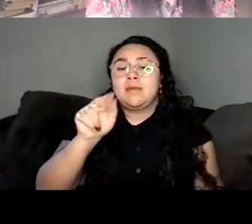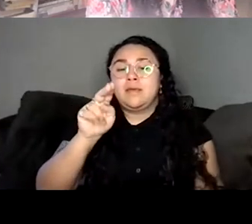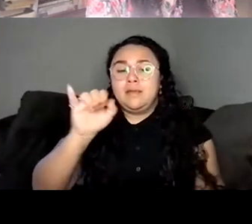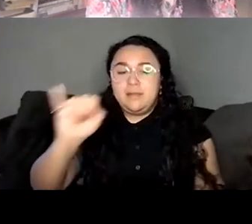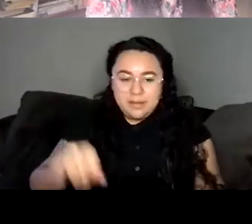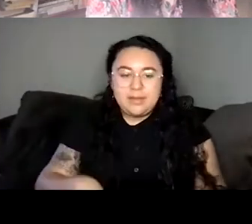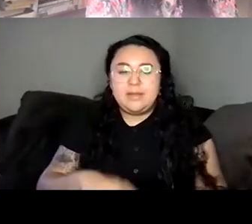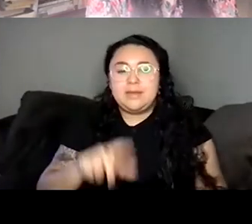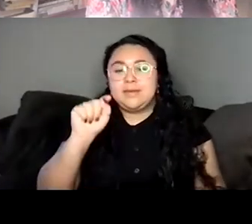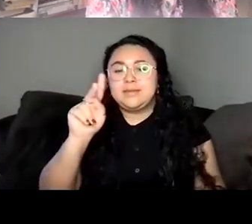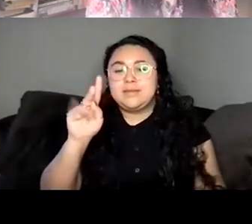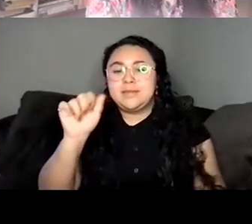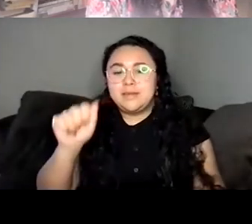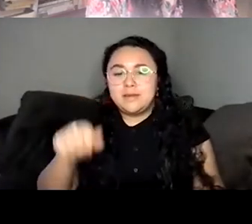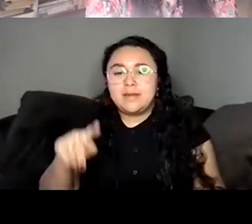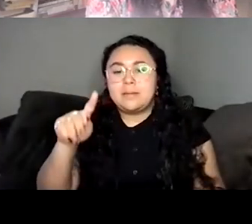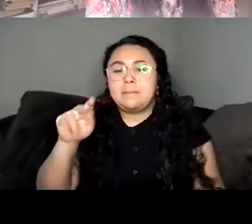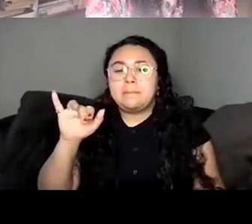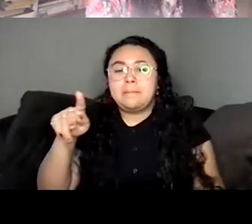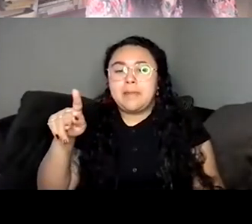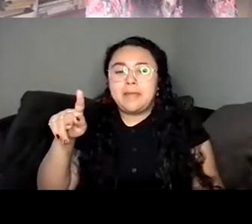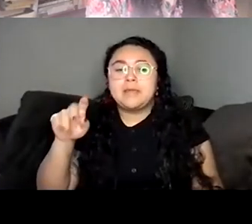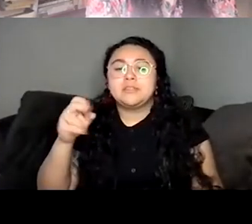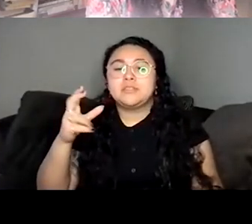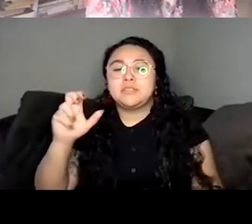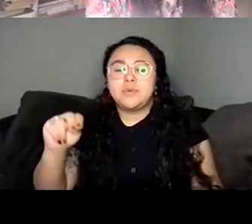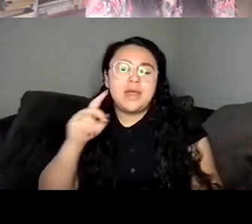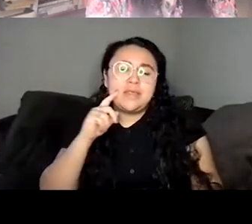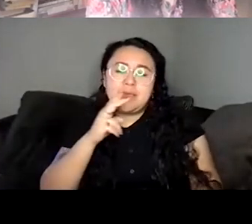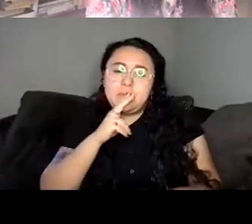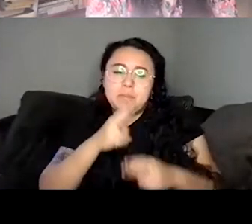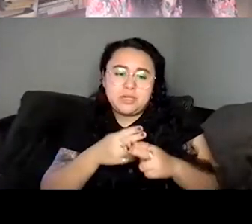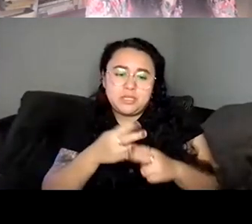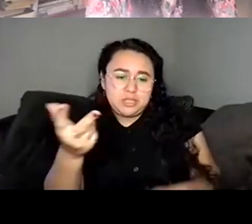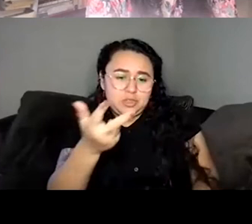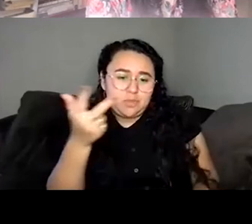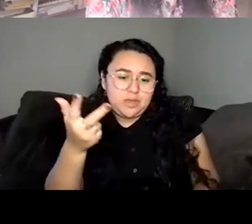each of them at almost all of my readings, all of my conversations because they've just